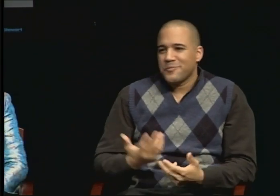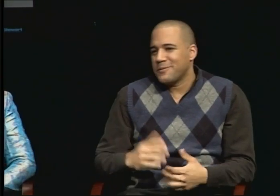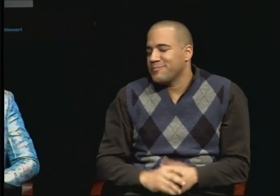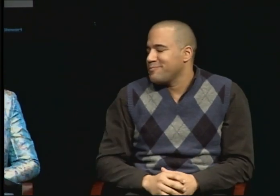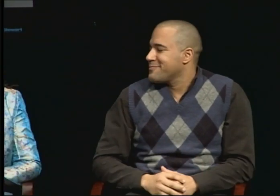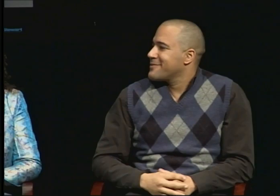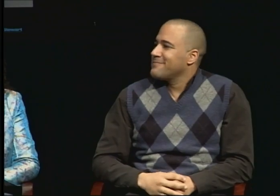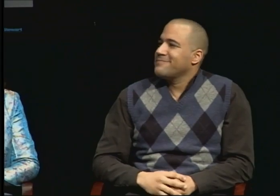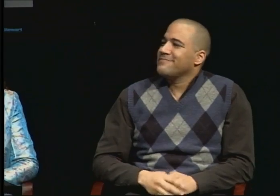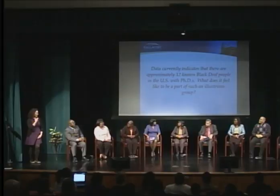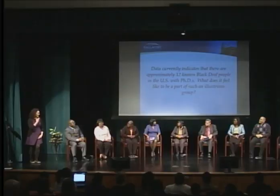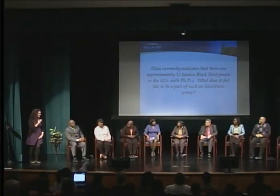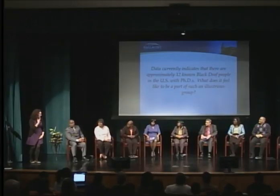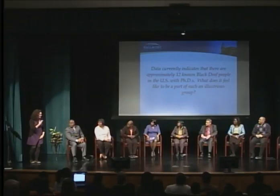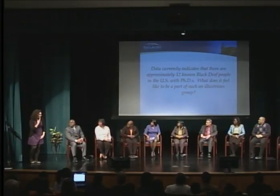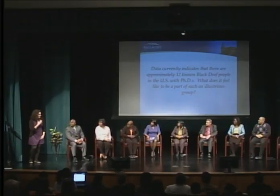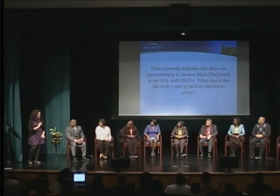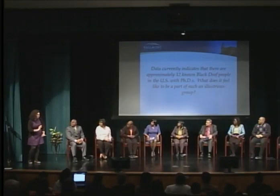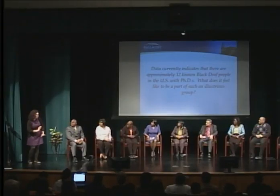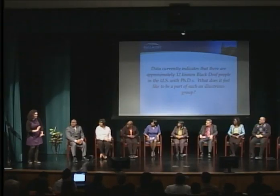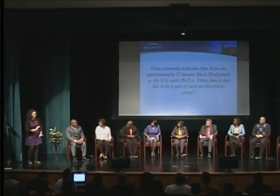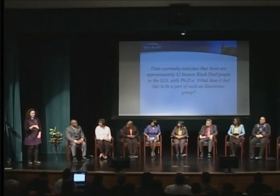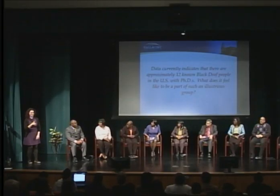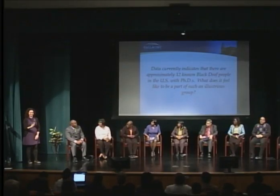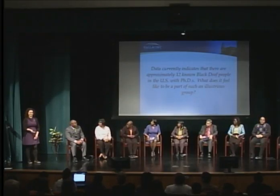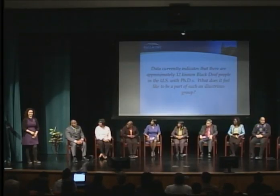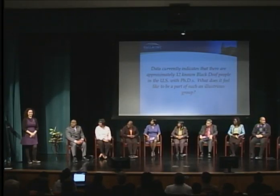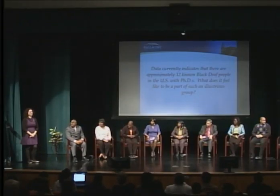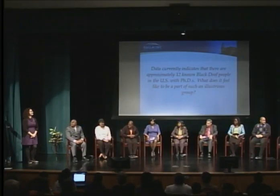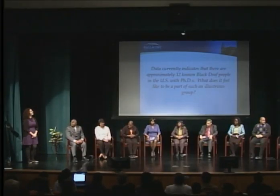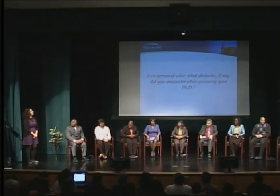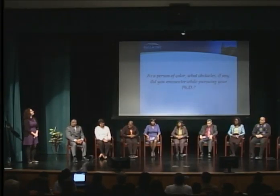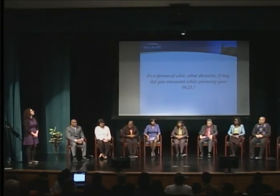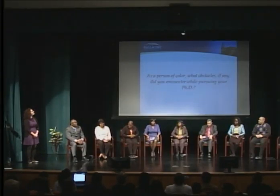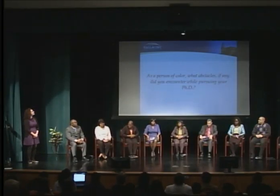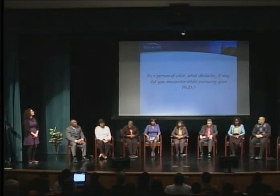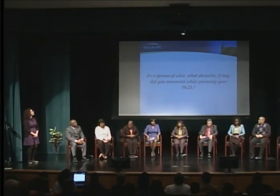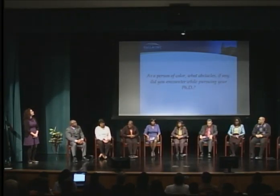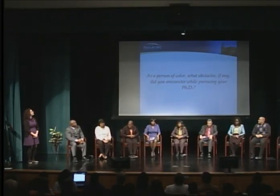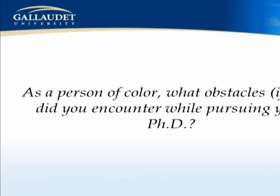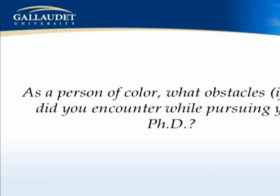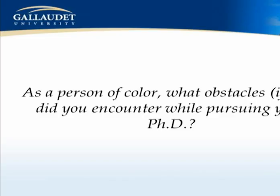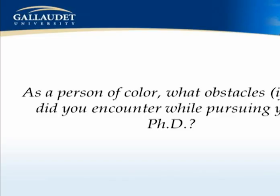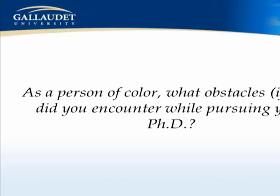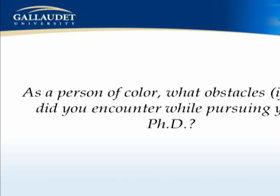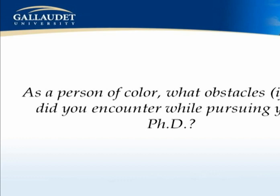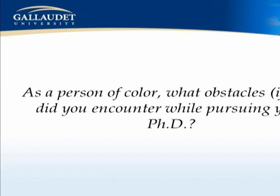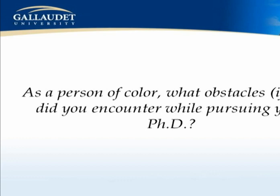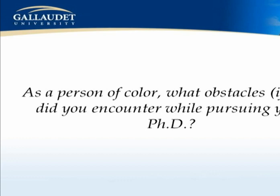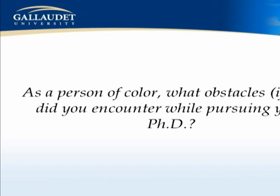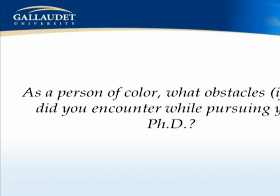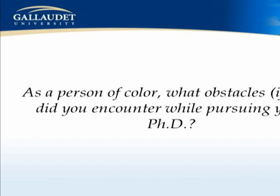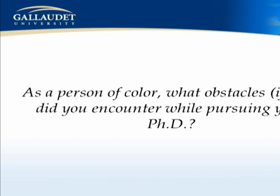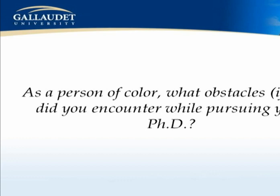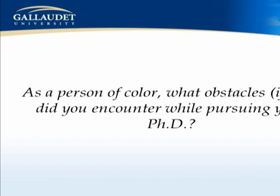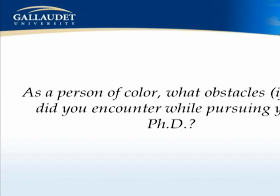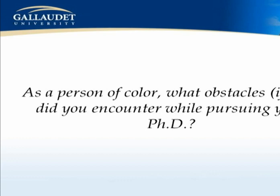Next question: As a person of color what obstacles